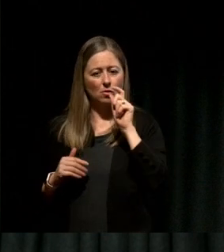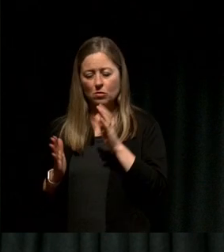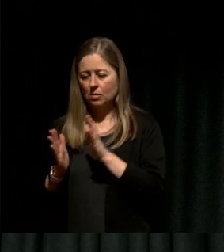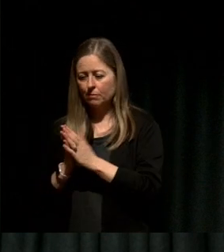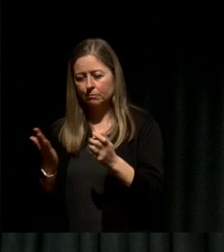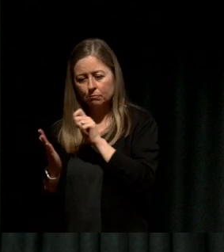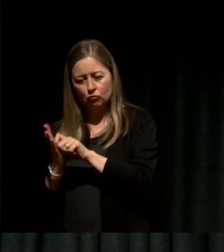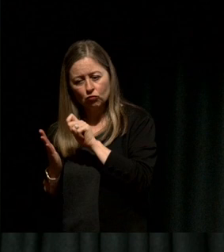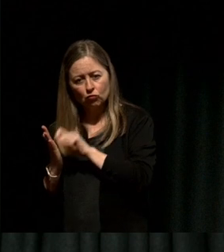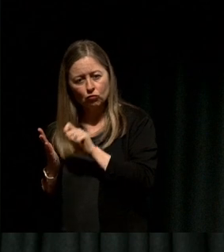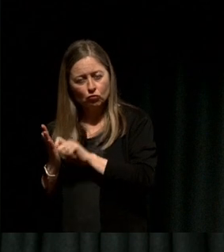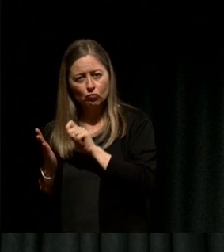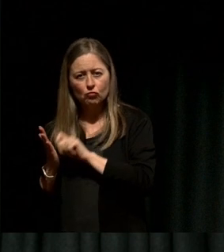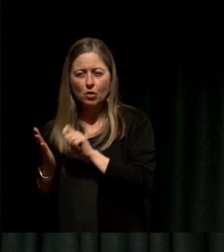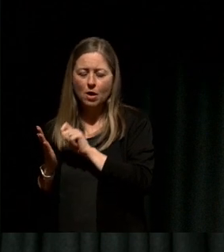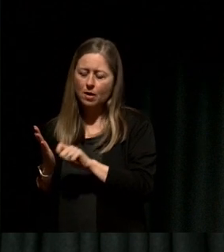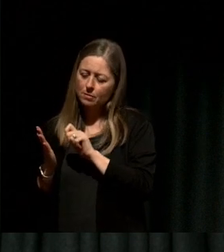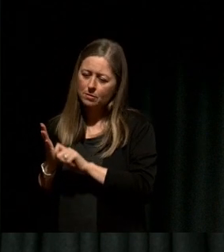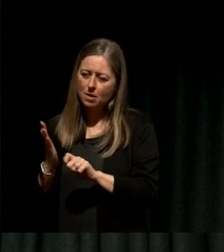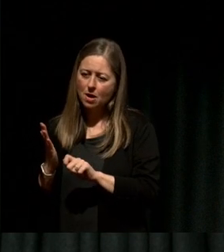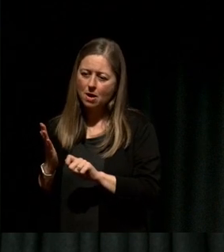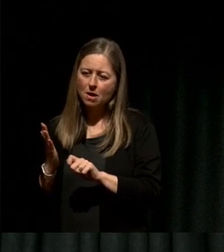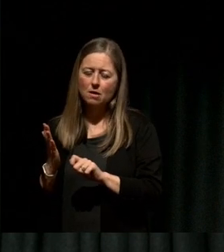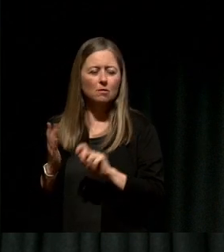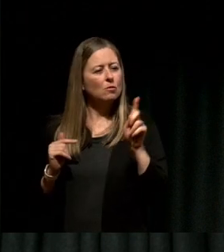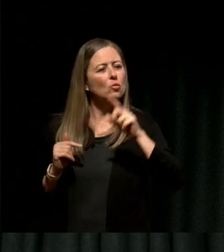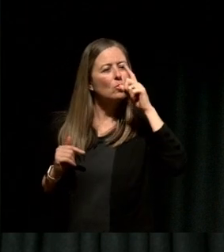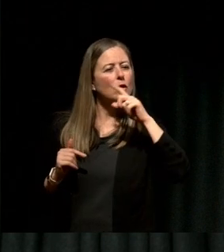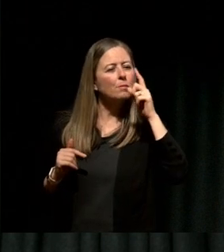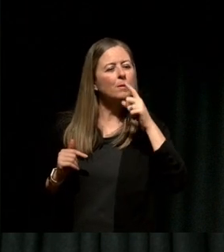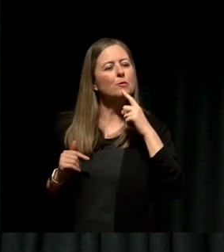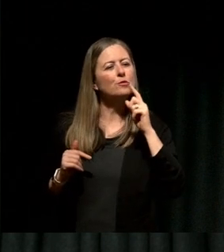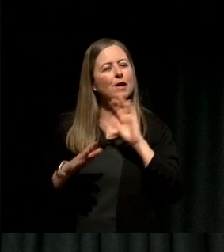good questions, to see what people say about you, and to see what they say to you.